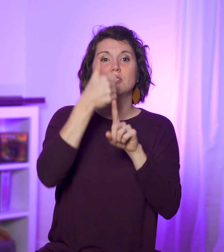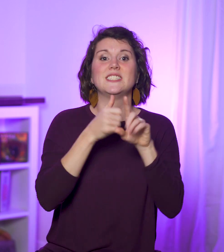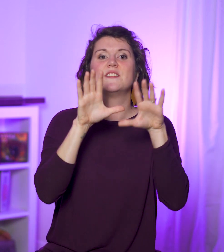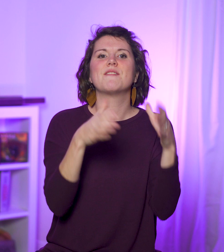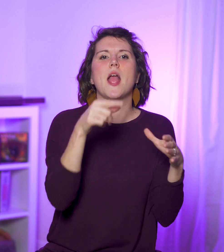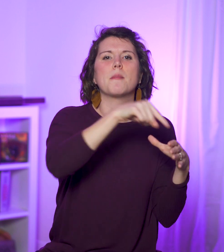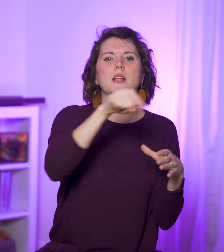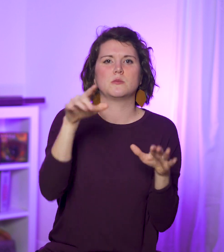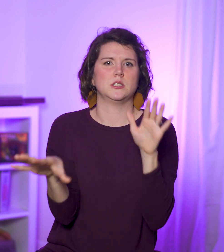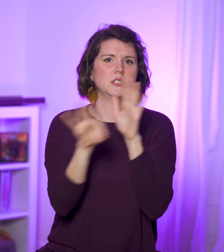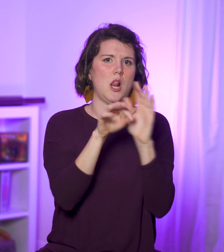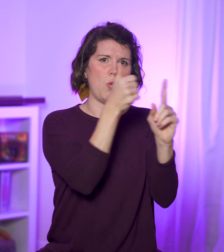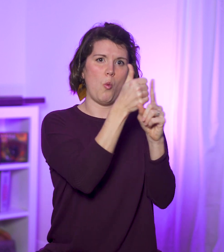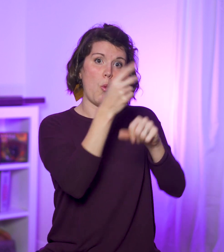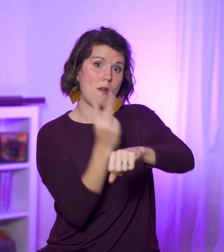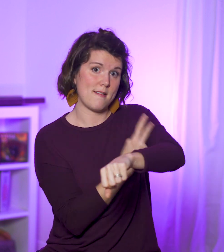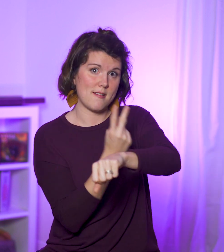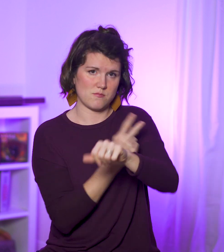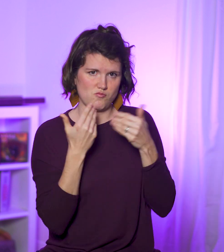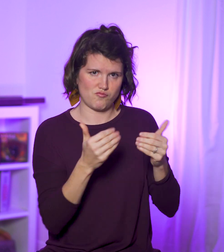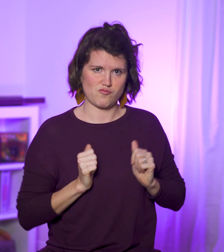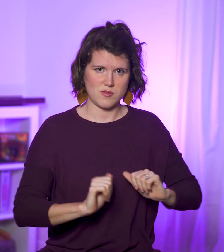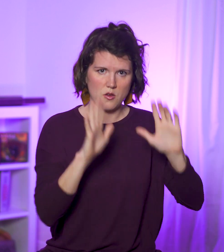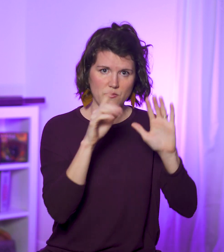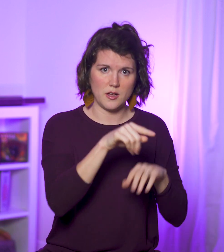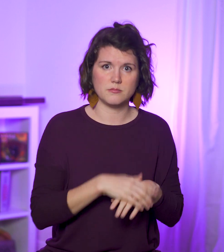each family selects their own lamb to sacrifice.